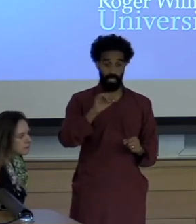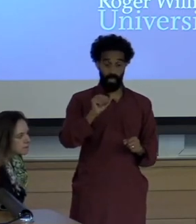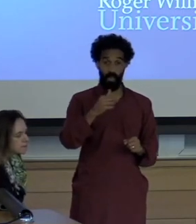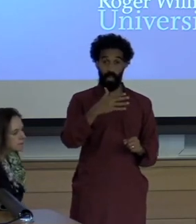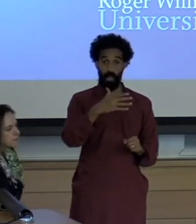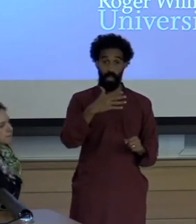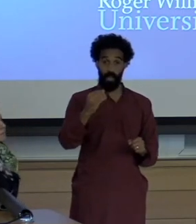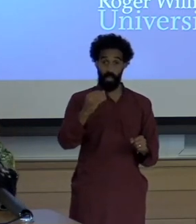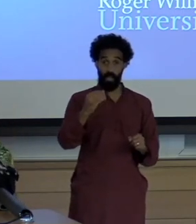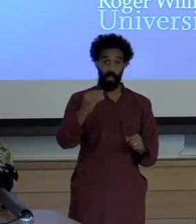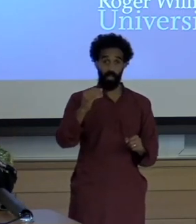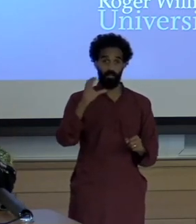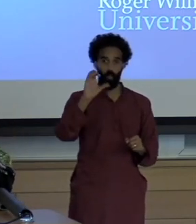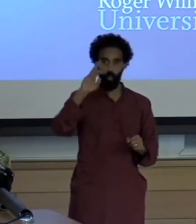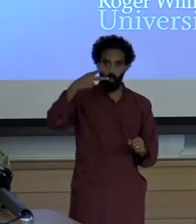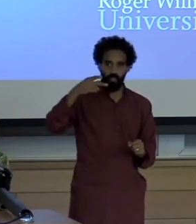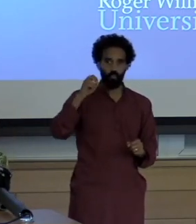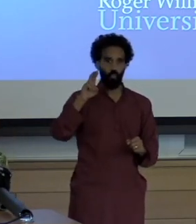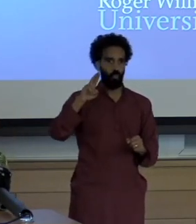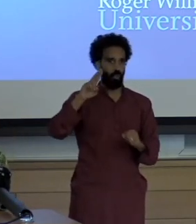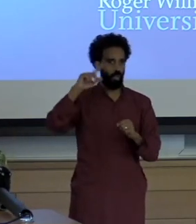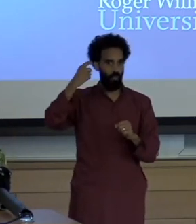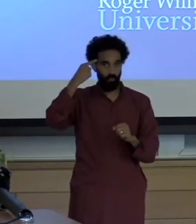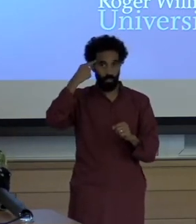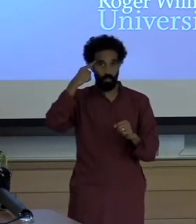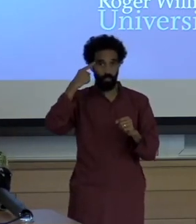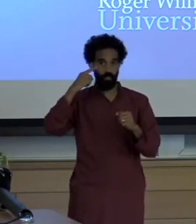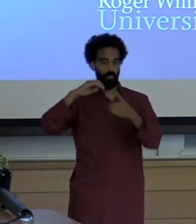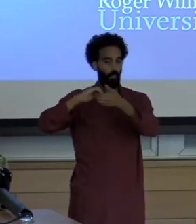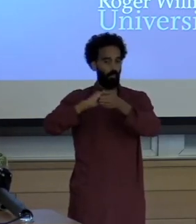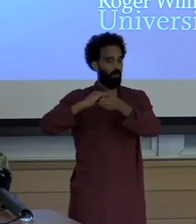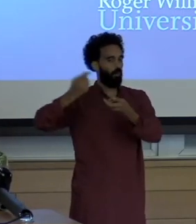corporations or the state in terms of the suppression of certain stories?